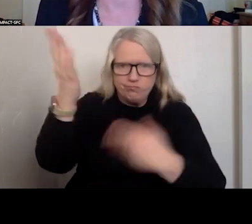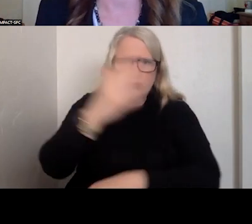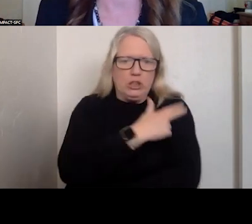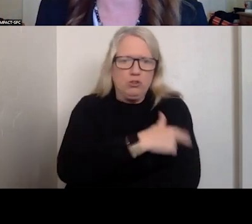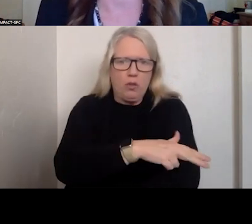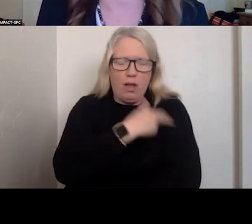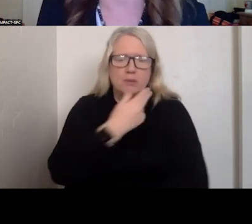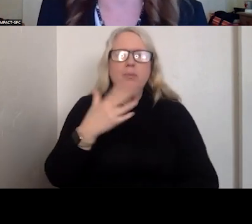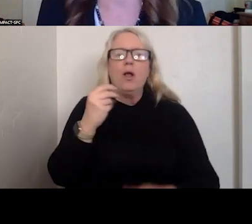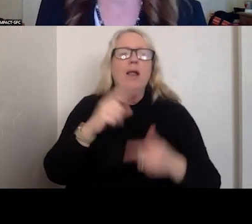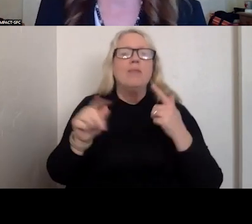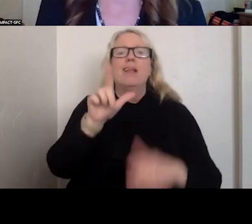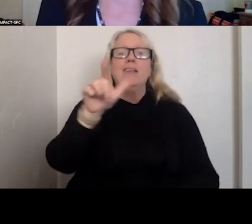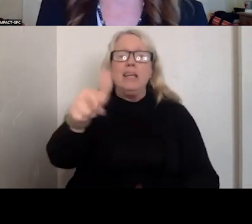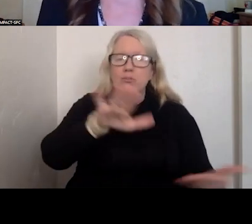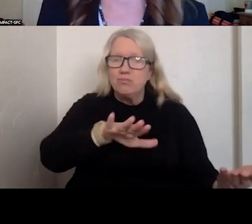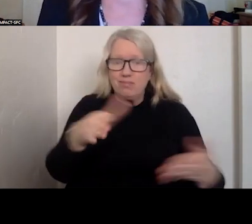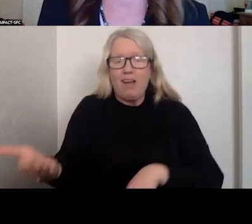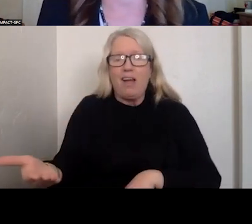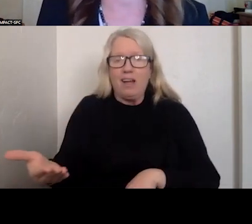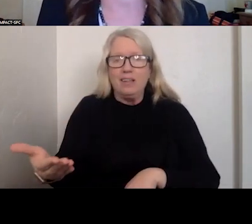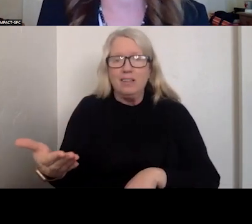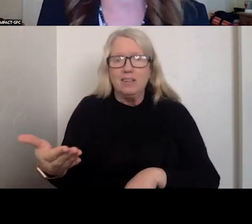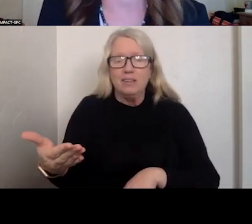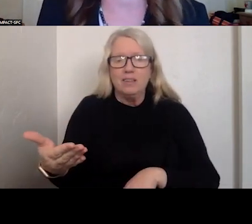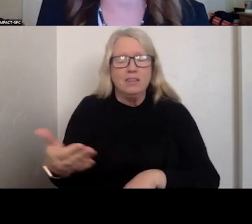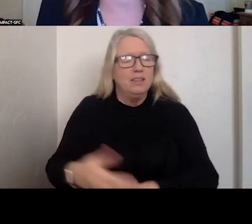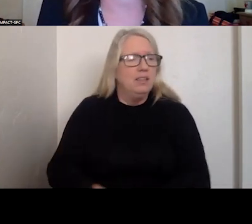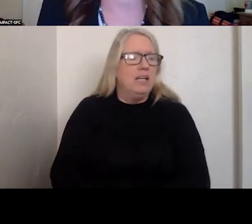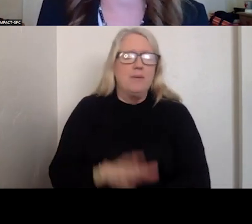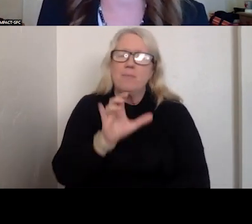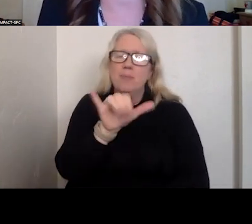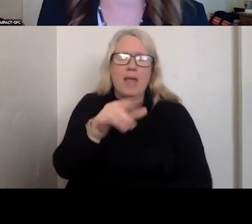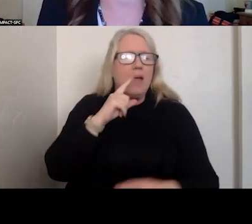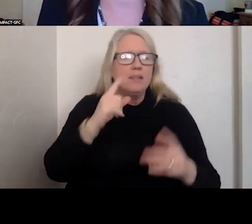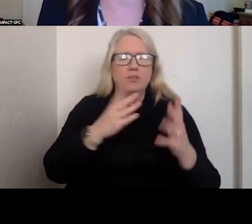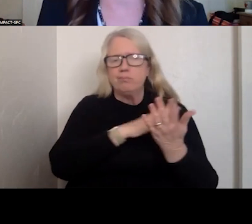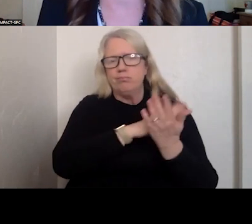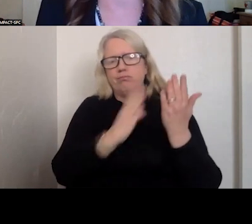SHE LATER DIED. IT WAS CONSISTENT THAT CALLING